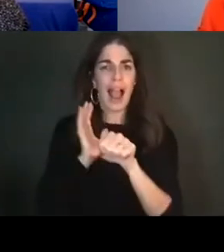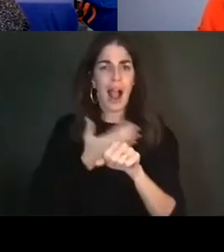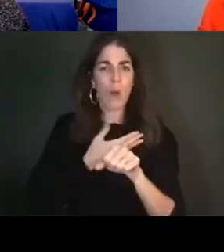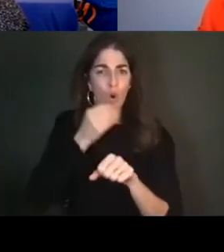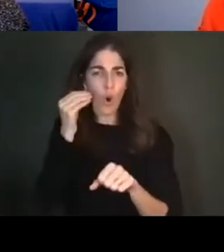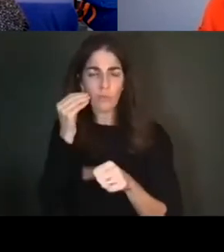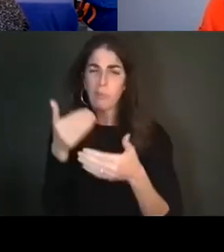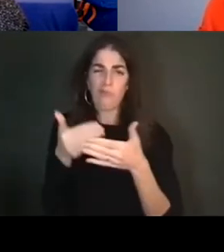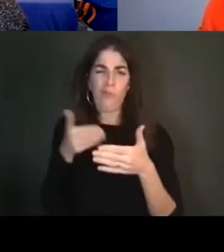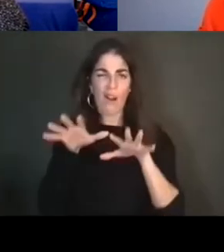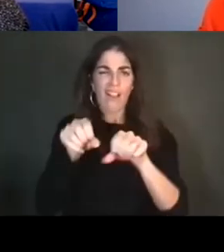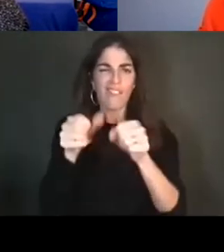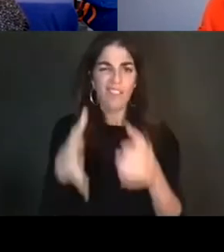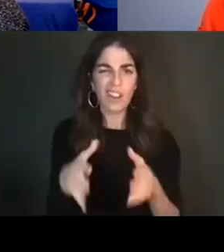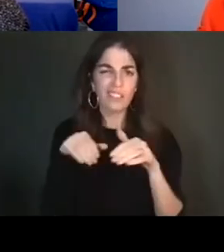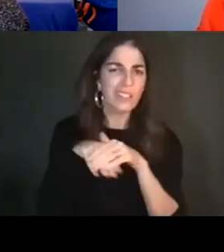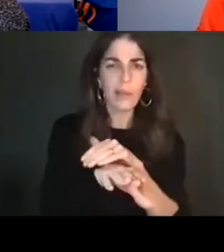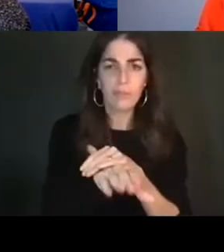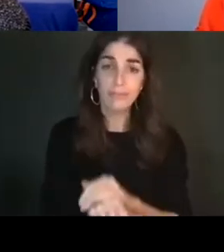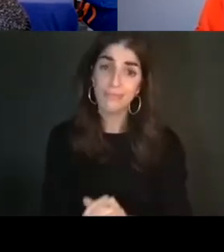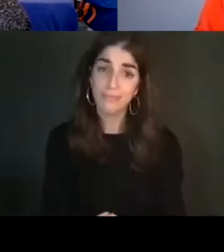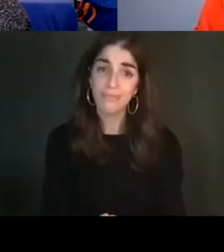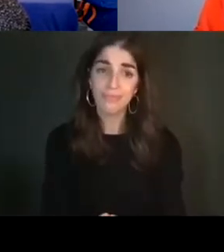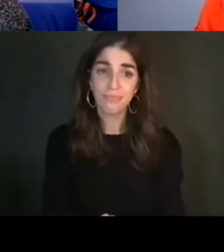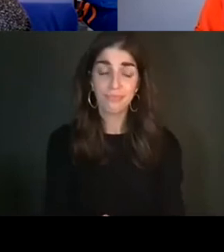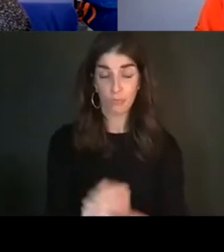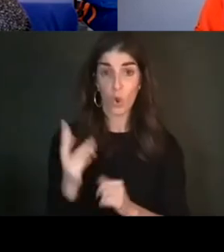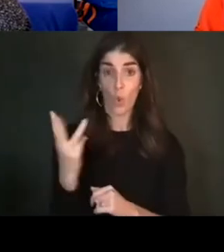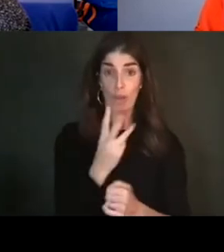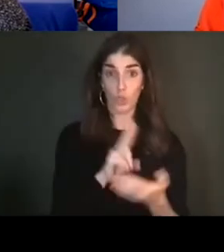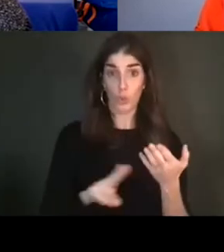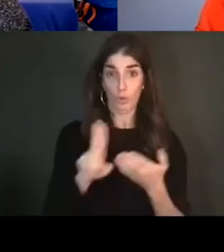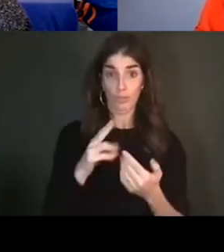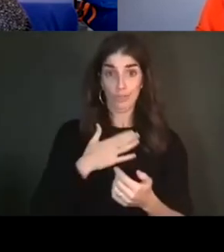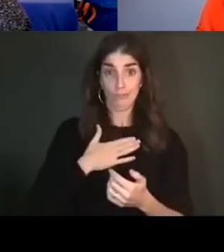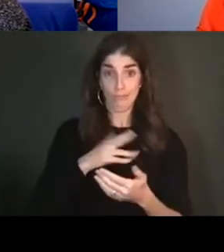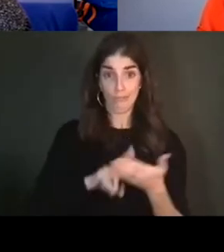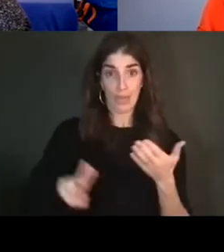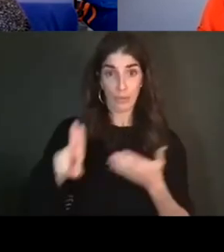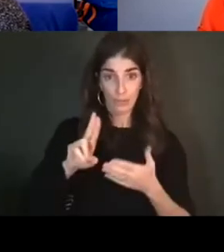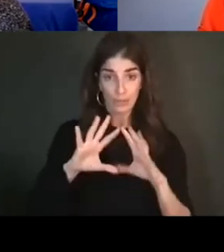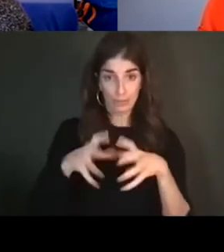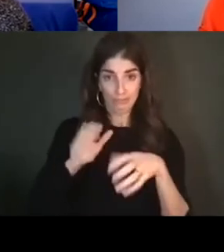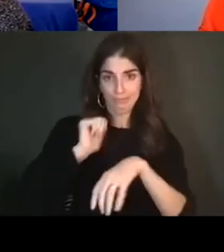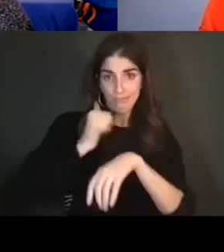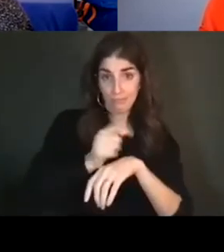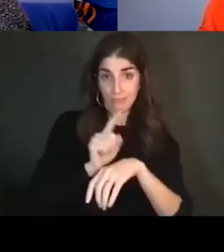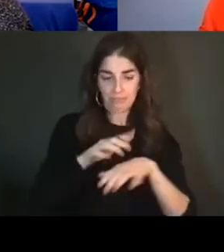and invaders. Western University, my university, is located on the traditional lands of the